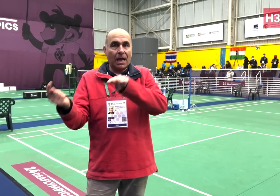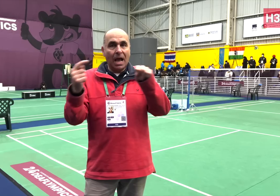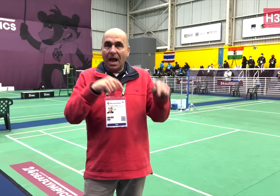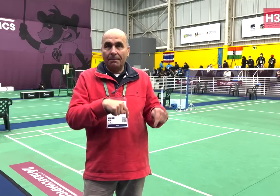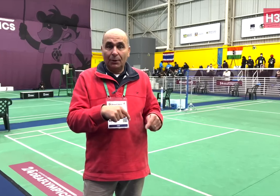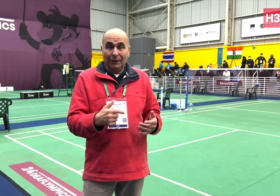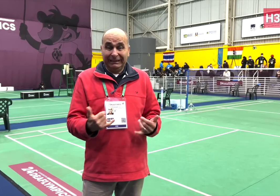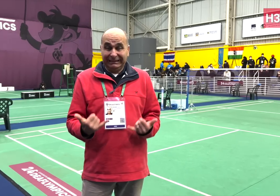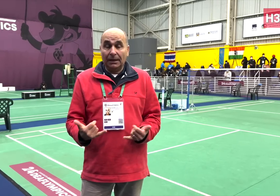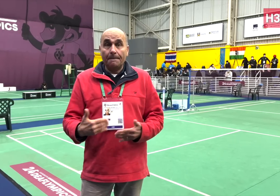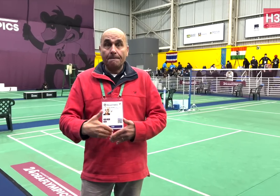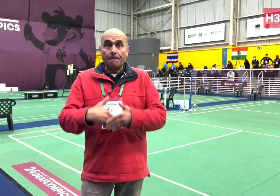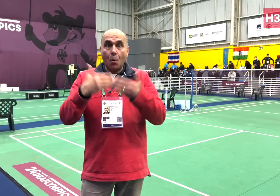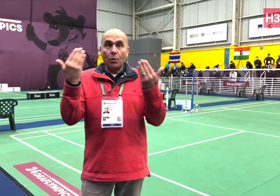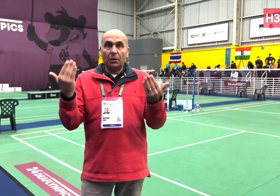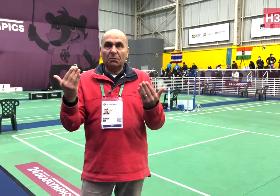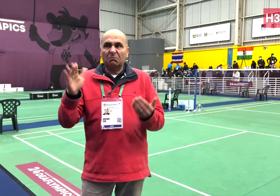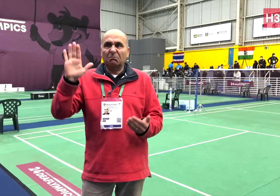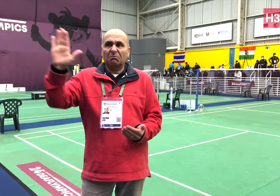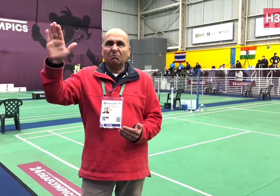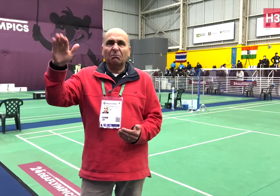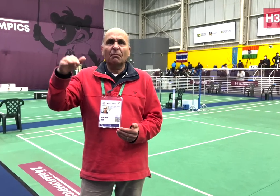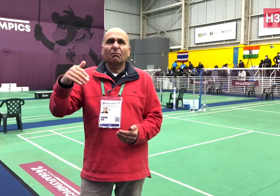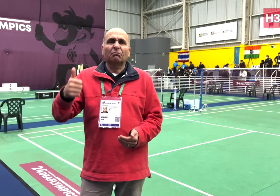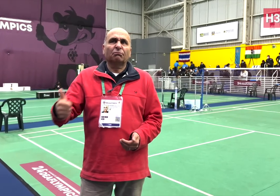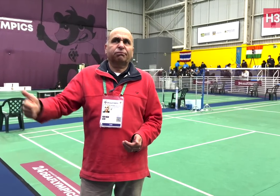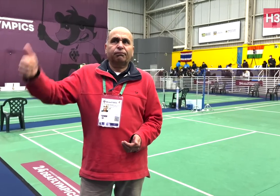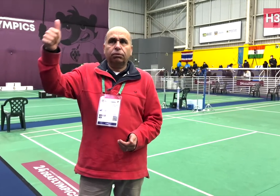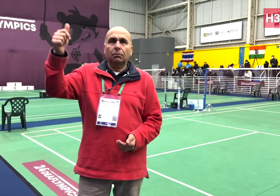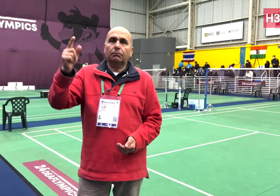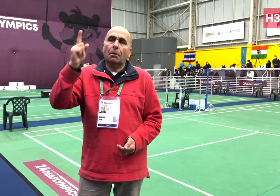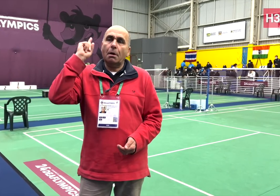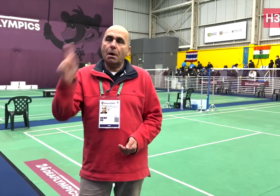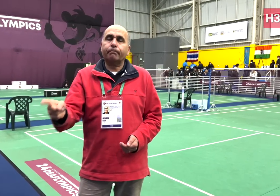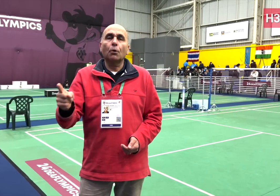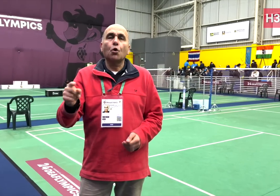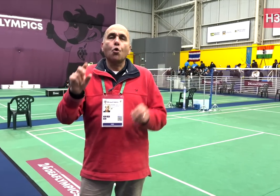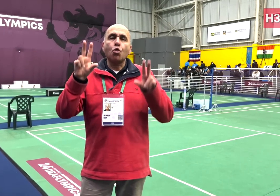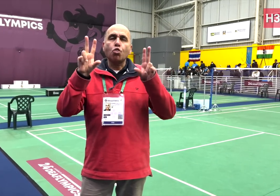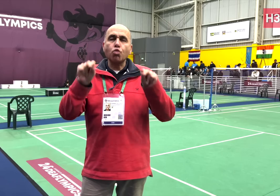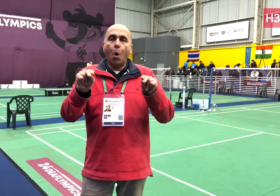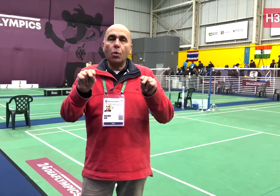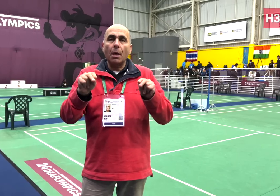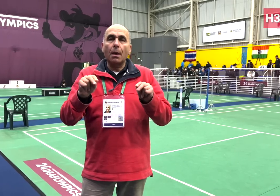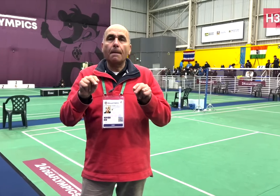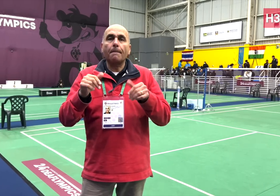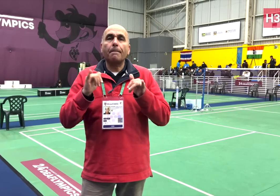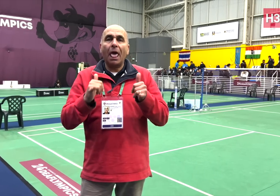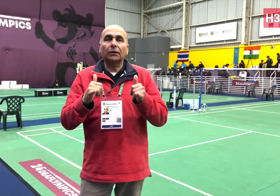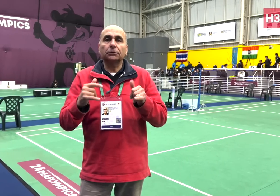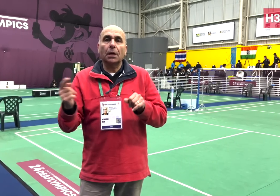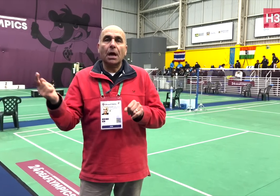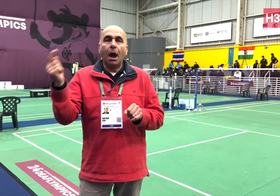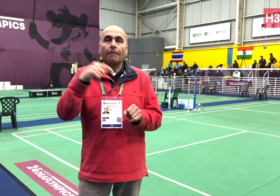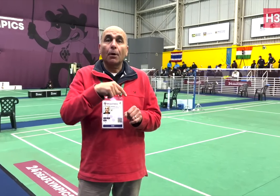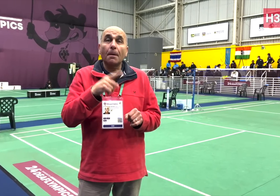that as of this morning the officials of the Japan team ordered